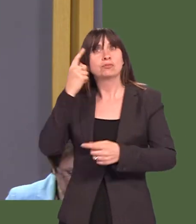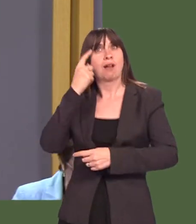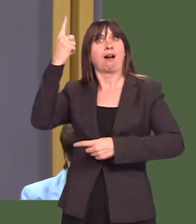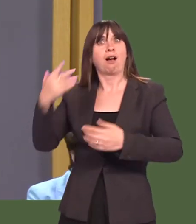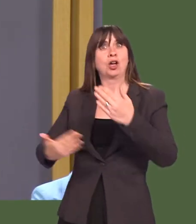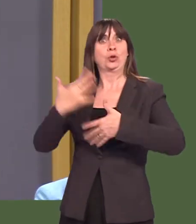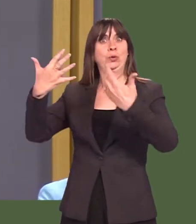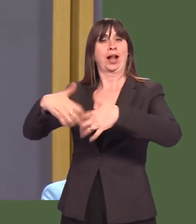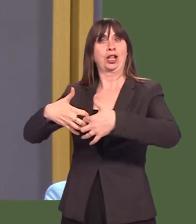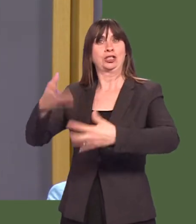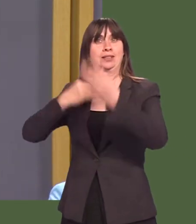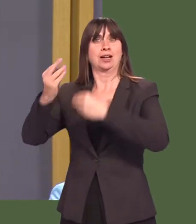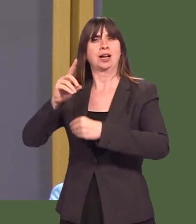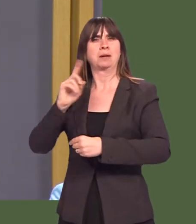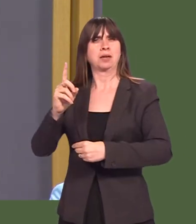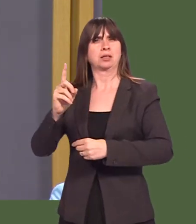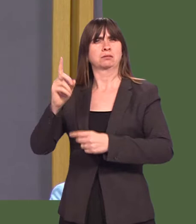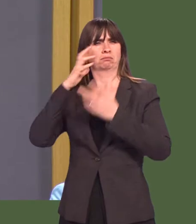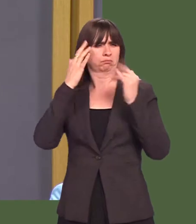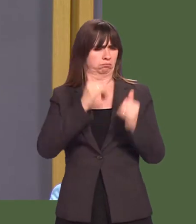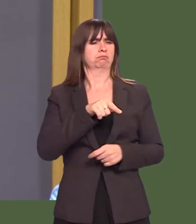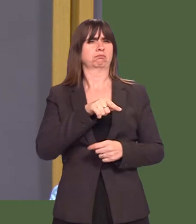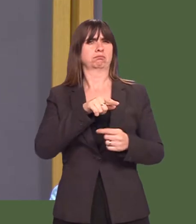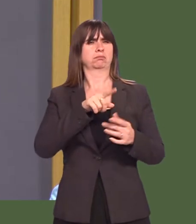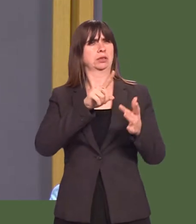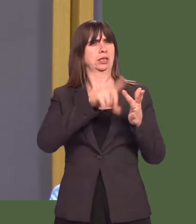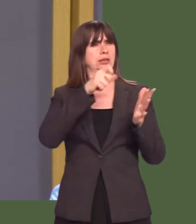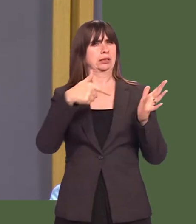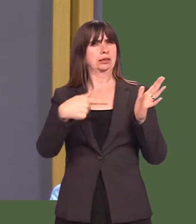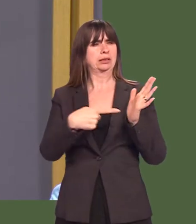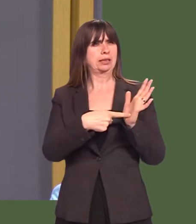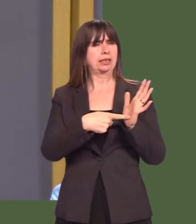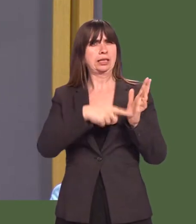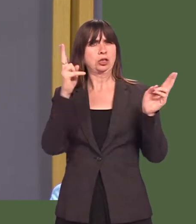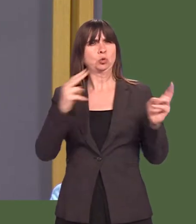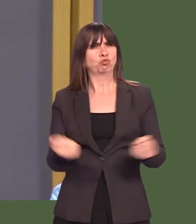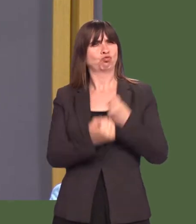But the chief inspector of schools found that ICT standards are strong in only a very few